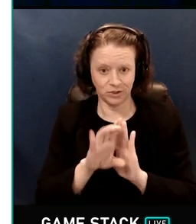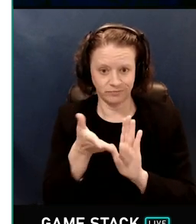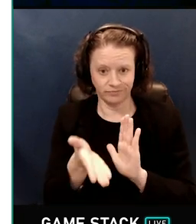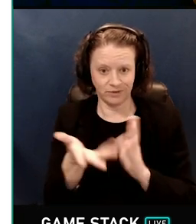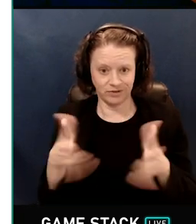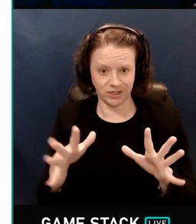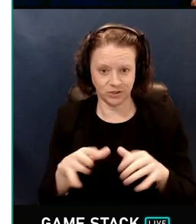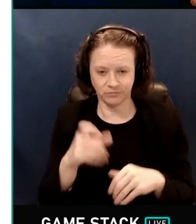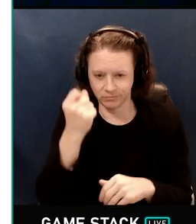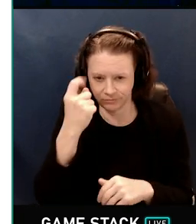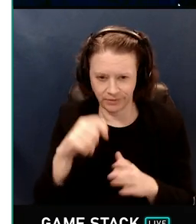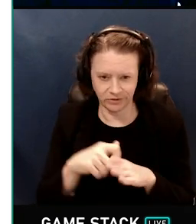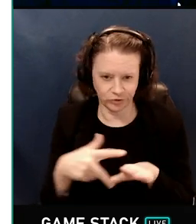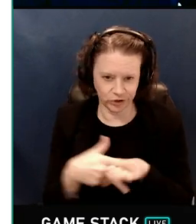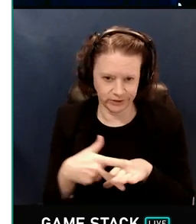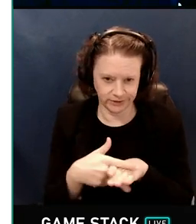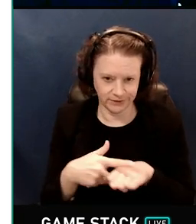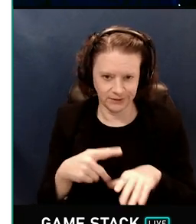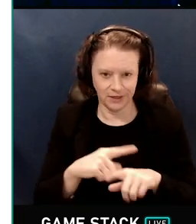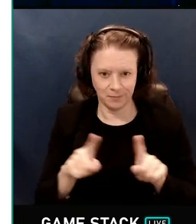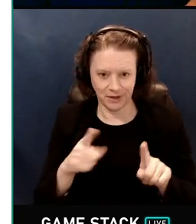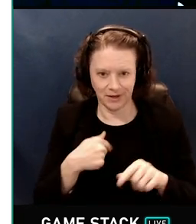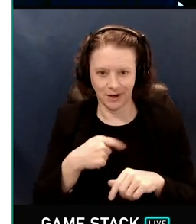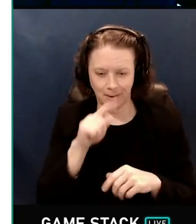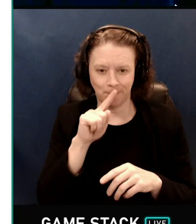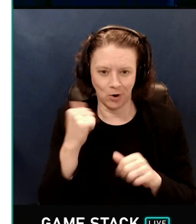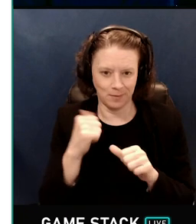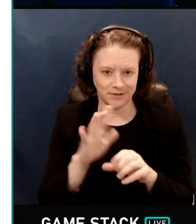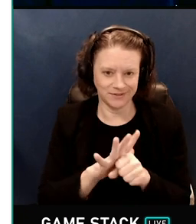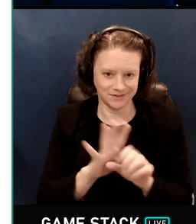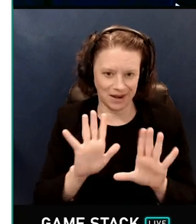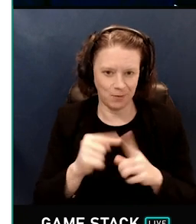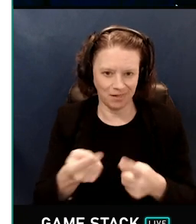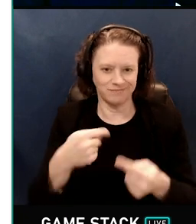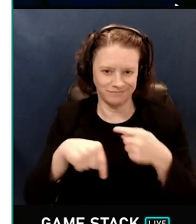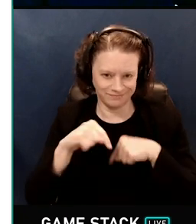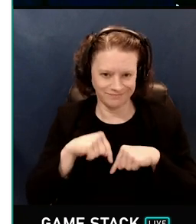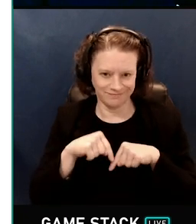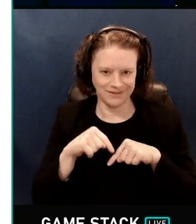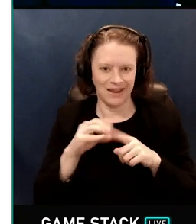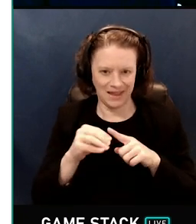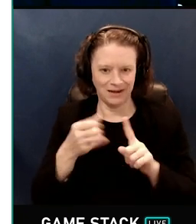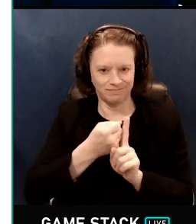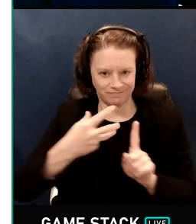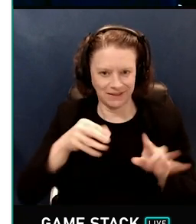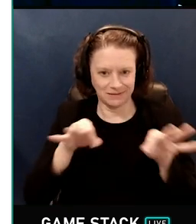This is cheating, but I promise I will circle back at the end, and will explain what we actually do.